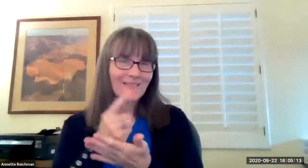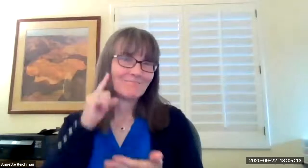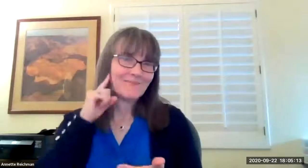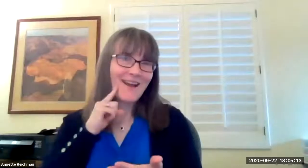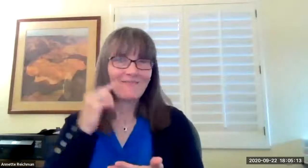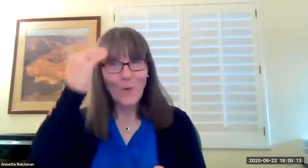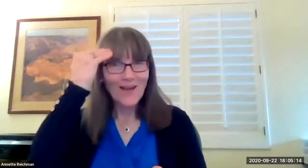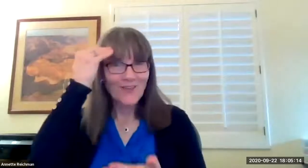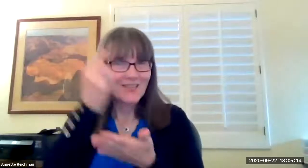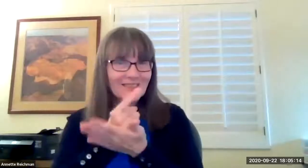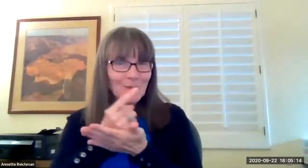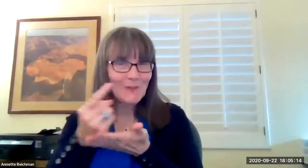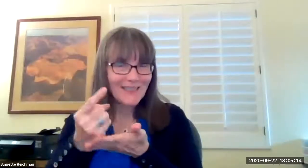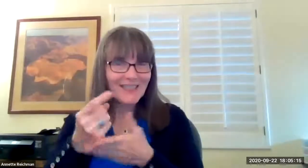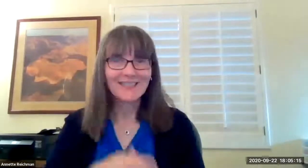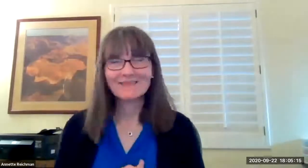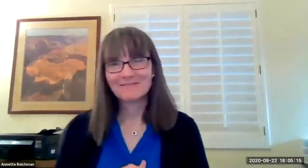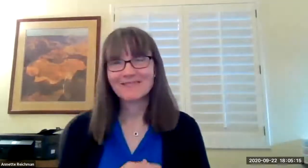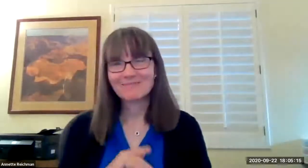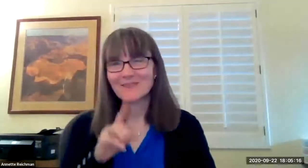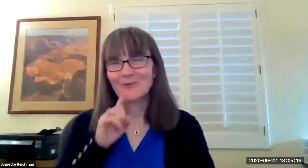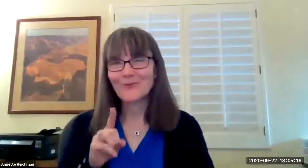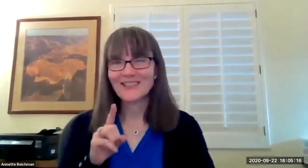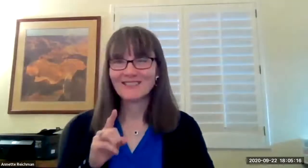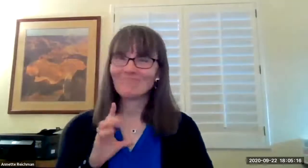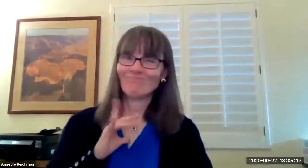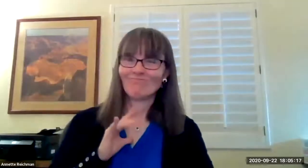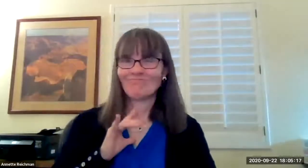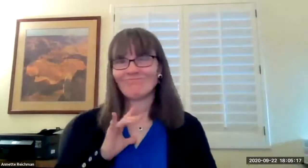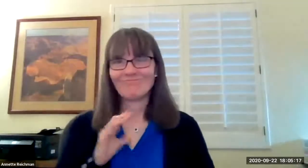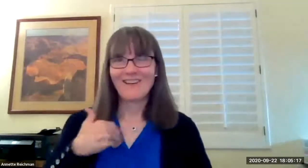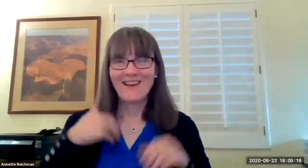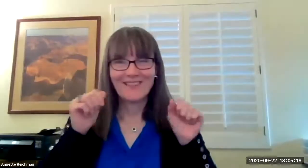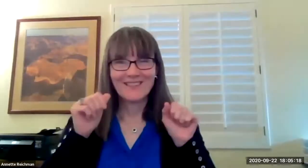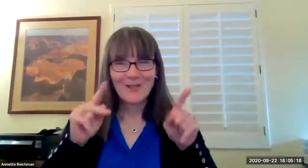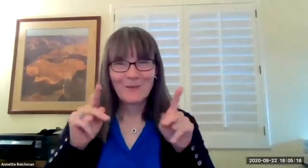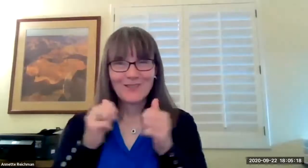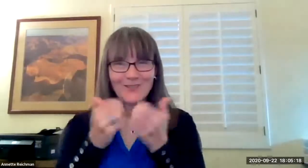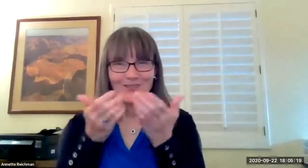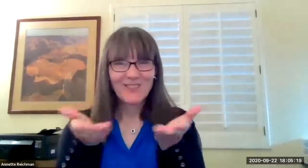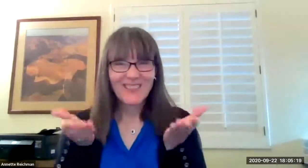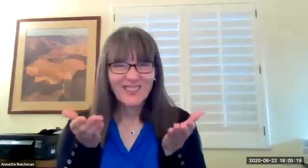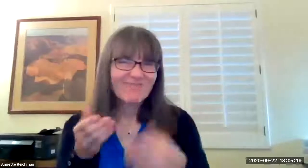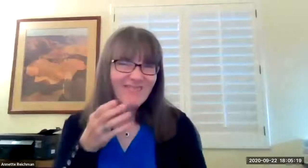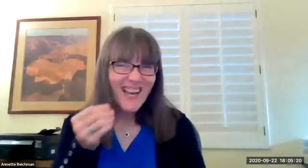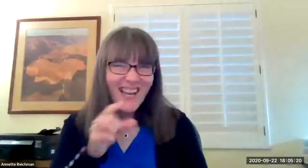in this presentation for deaf awareness week